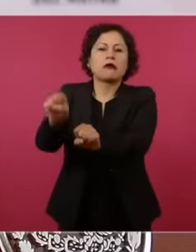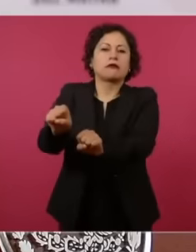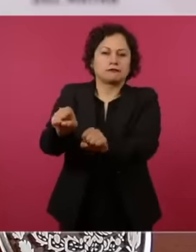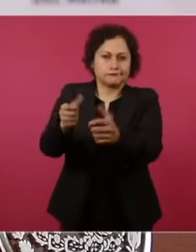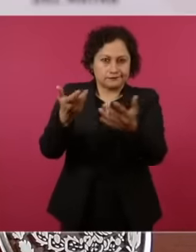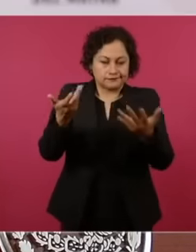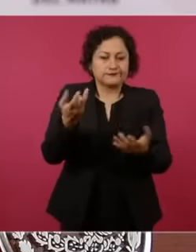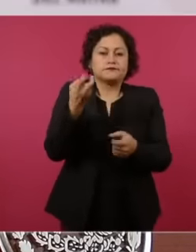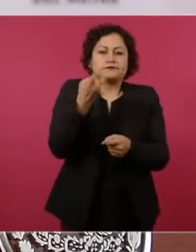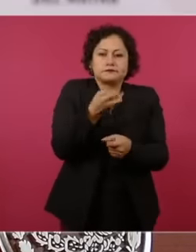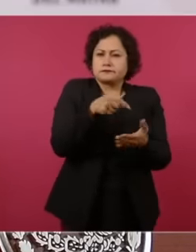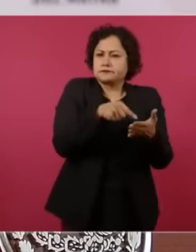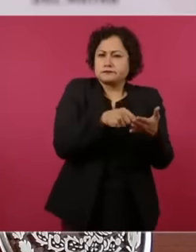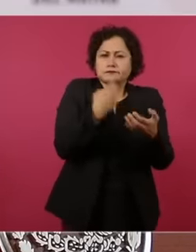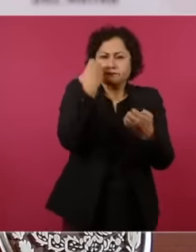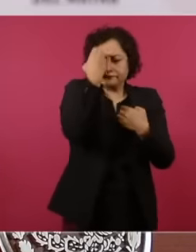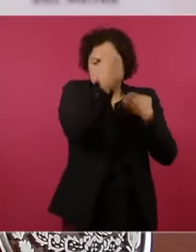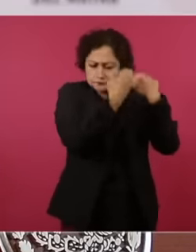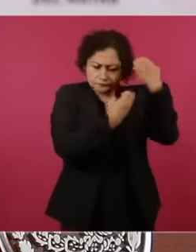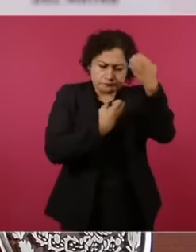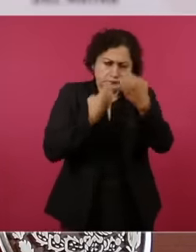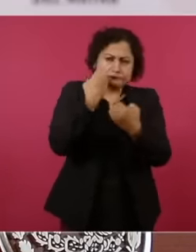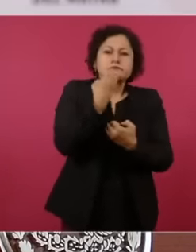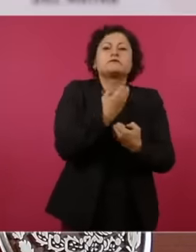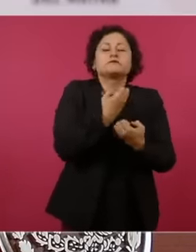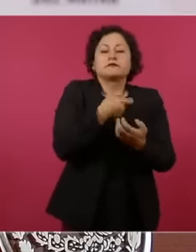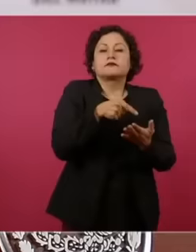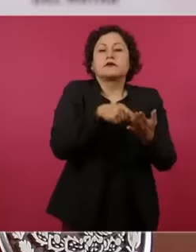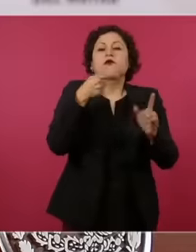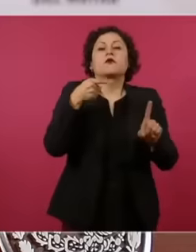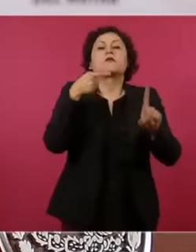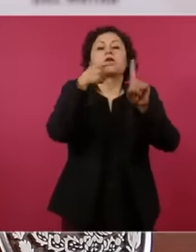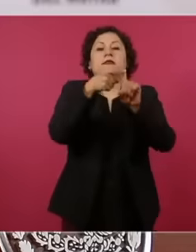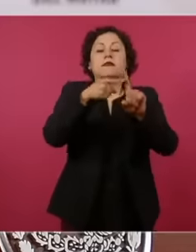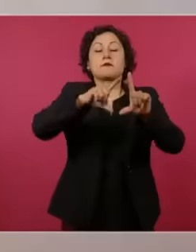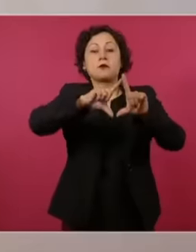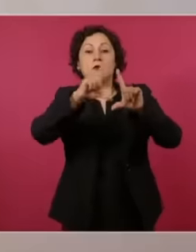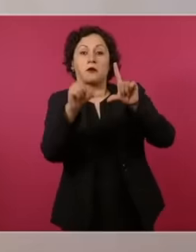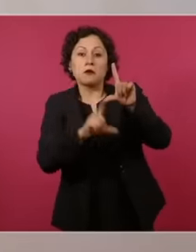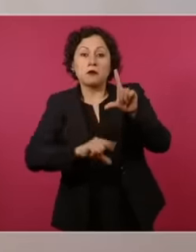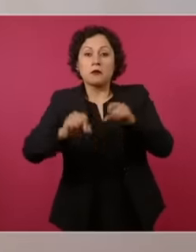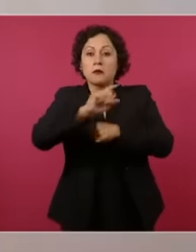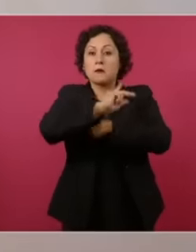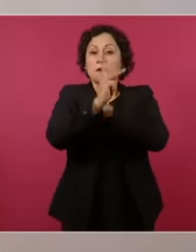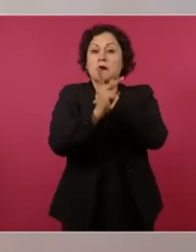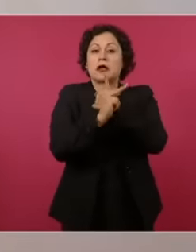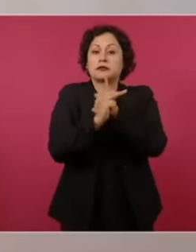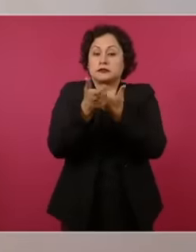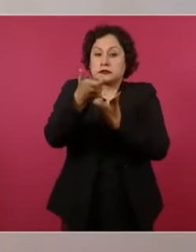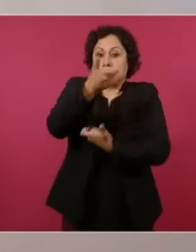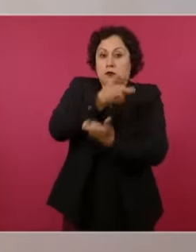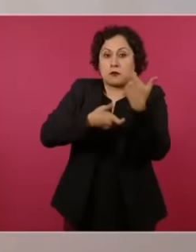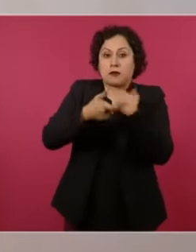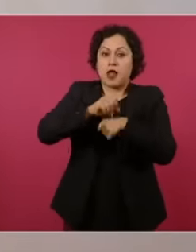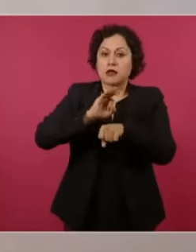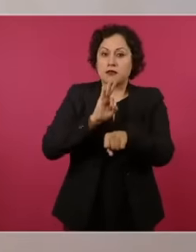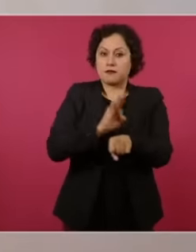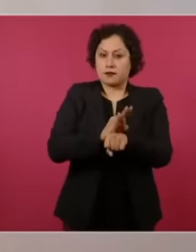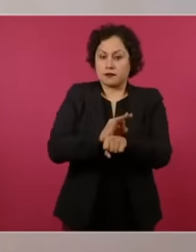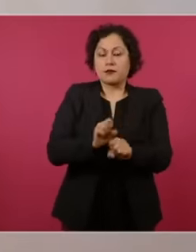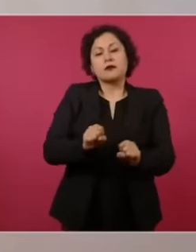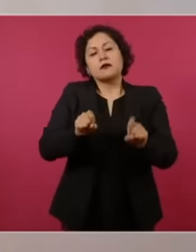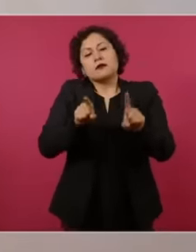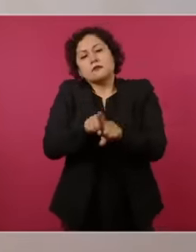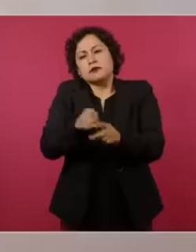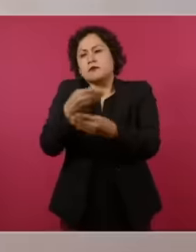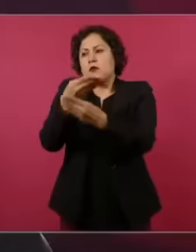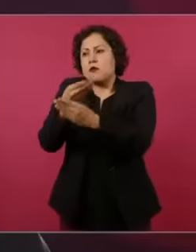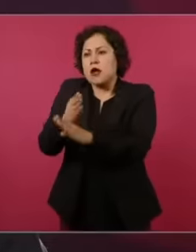protect the financial system and the national economy says The Law says those are the tasks then